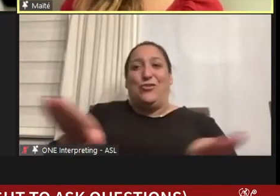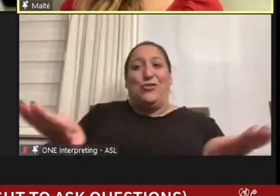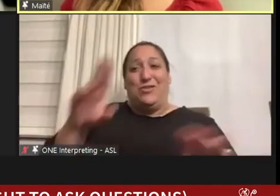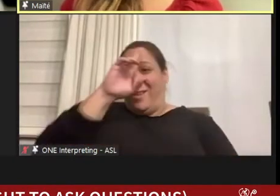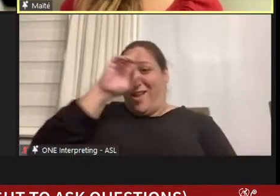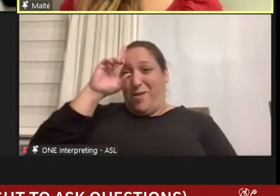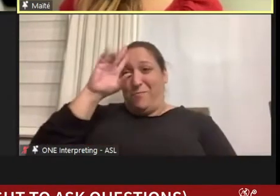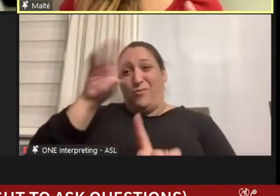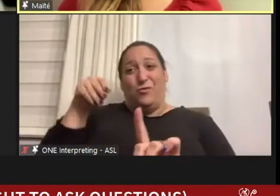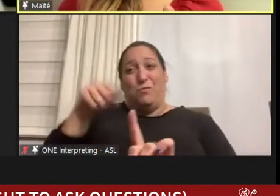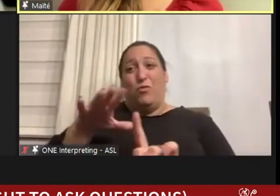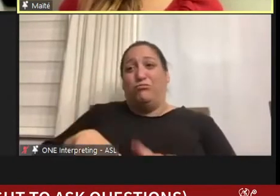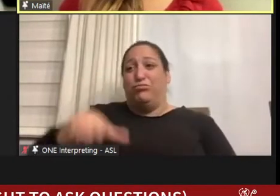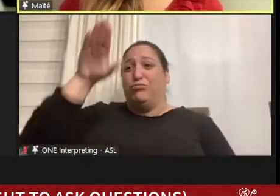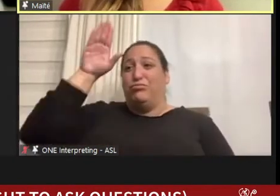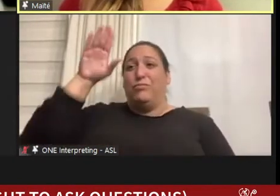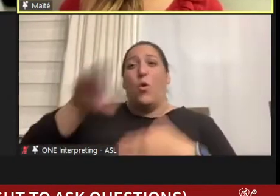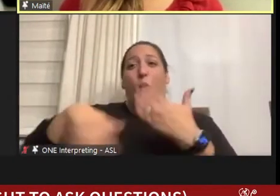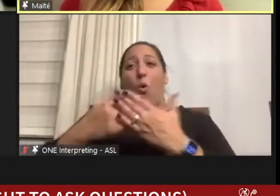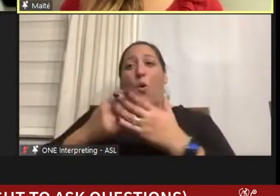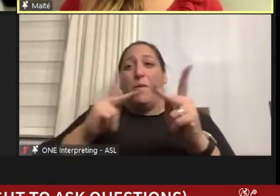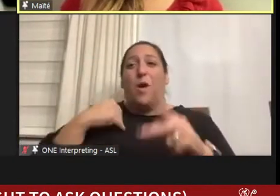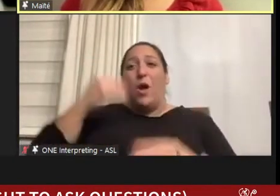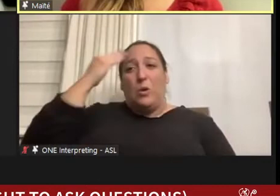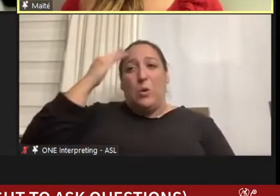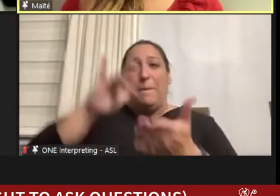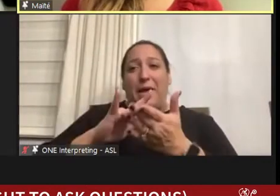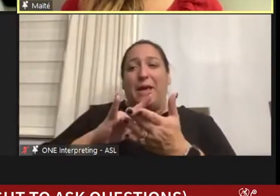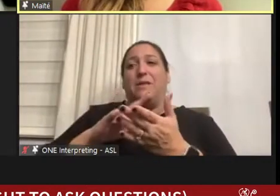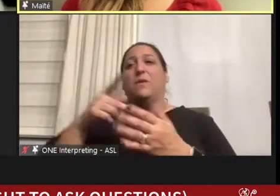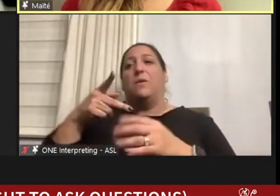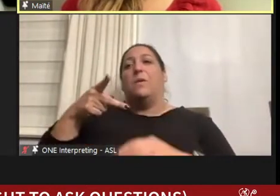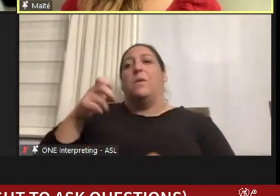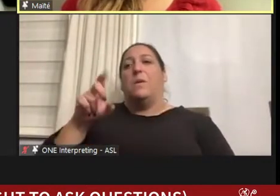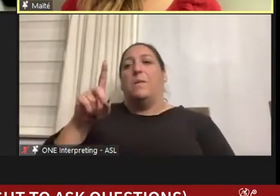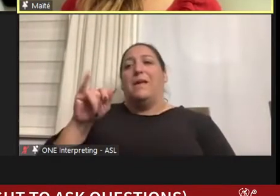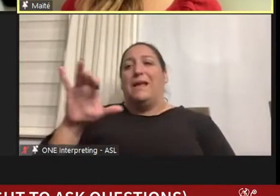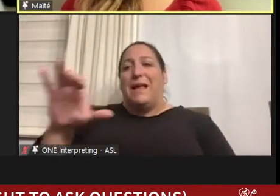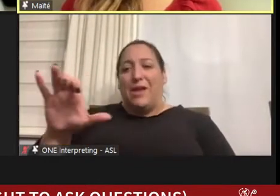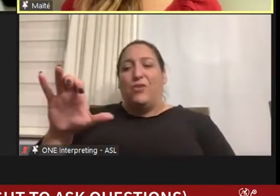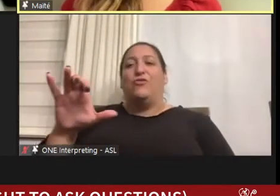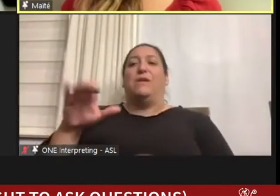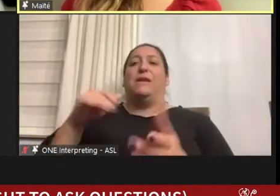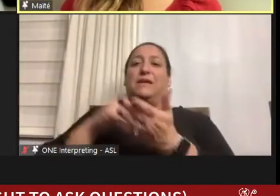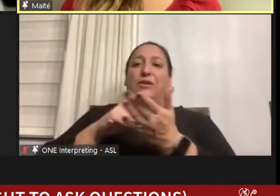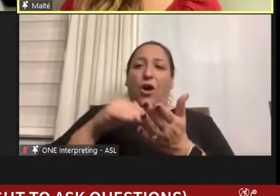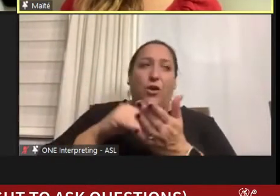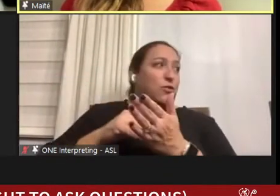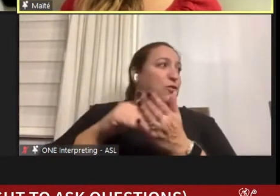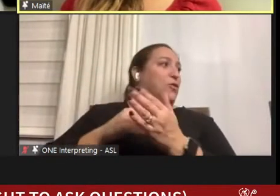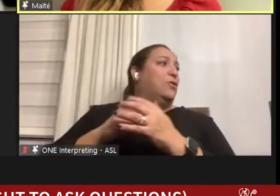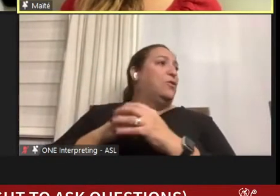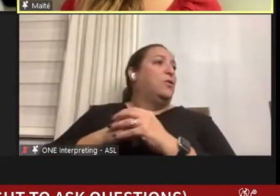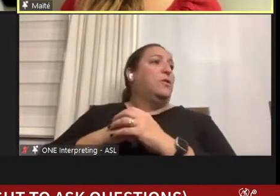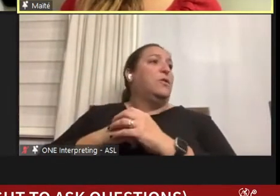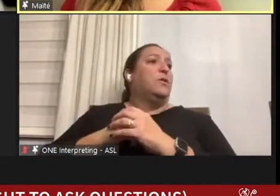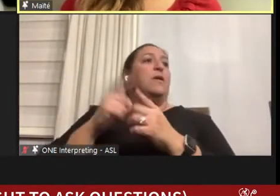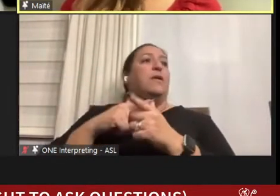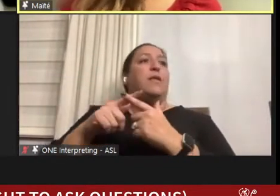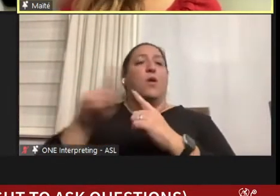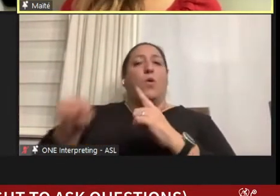and all the people I knew in medicine were in pediatrics, so when I got to medical school I